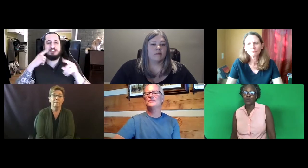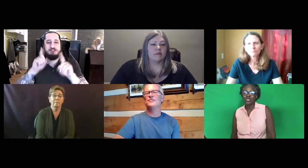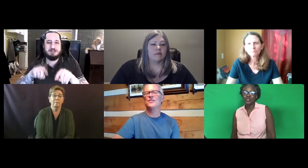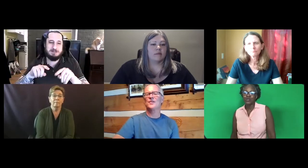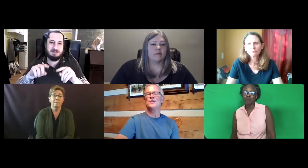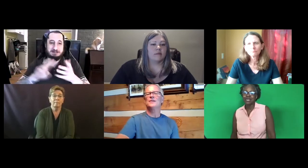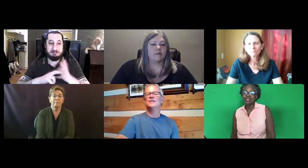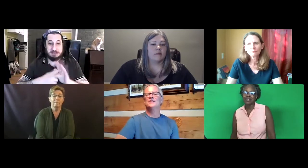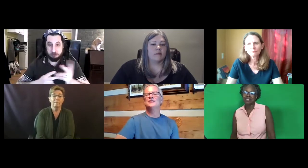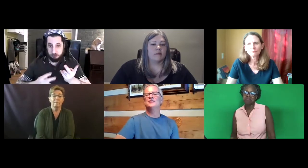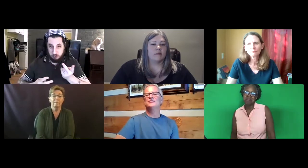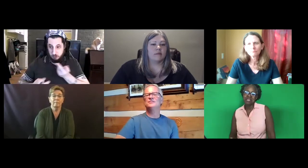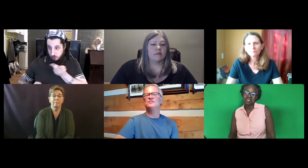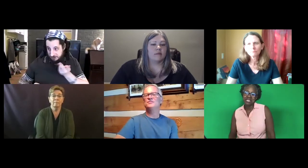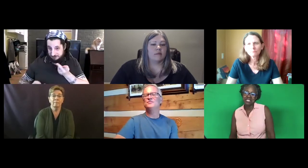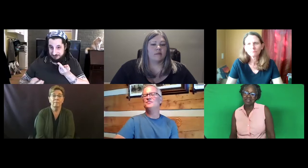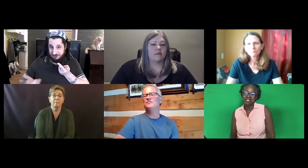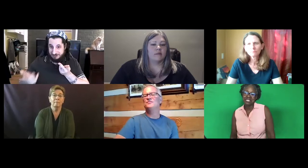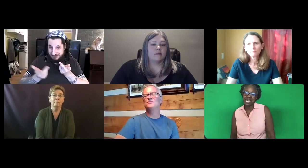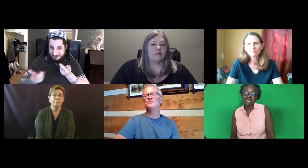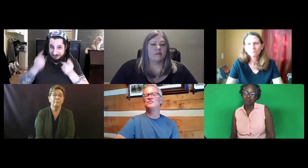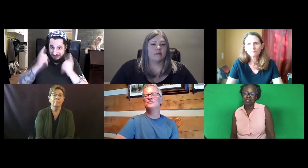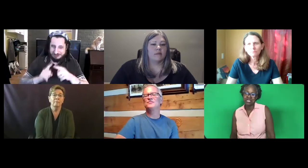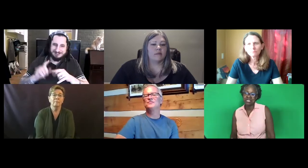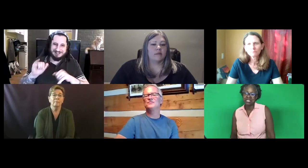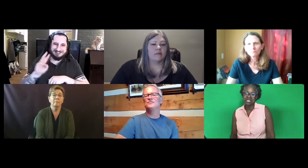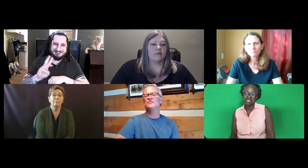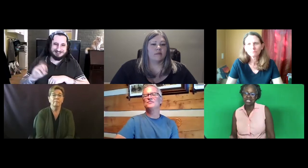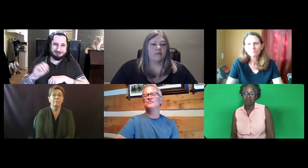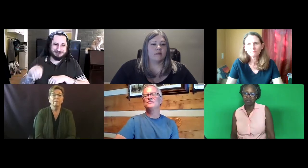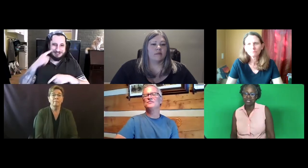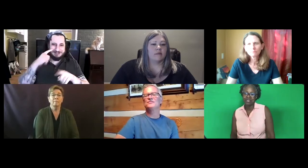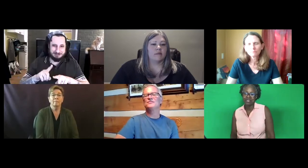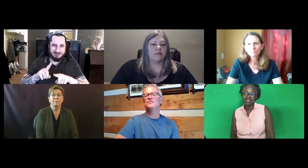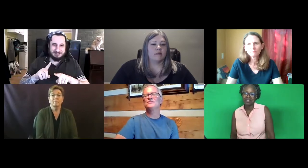We assume that -- well, I would say 70 to 80 percent agreement.